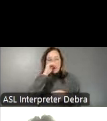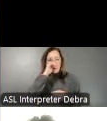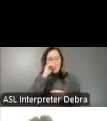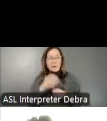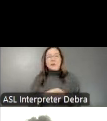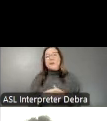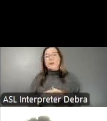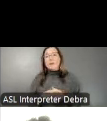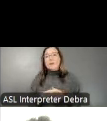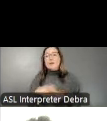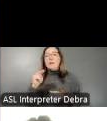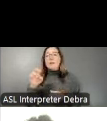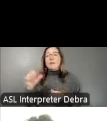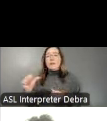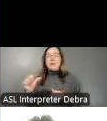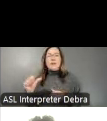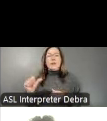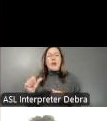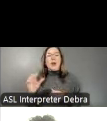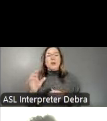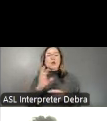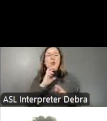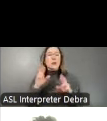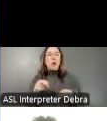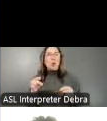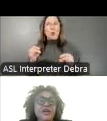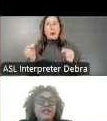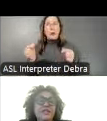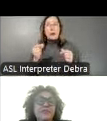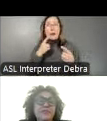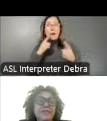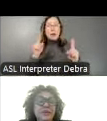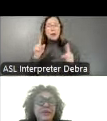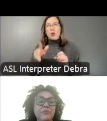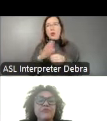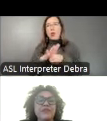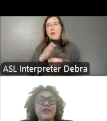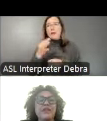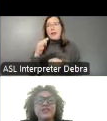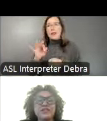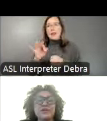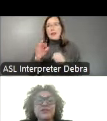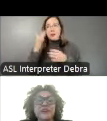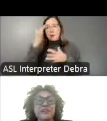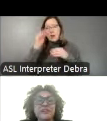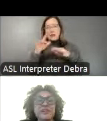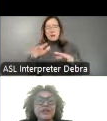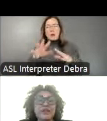sought to respond quickly and effectively to the COVID-19 pandemic and provided additional funds